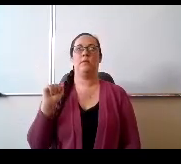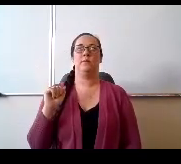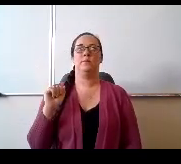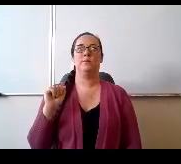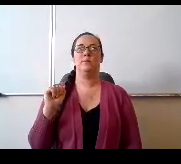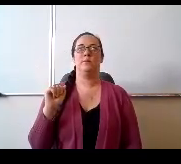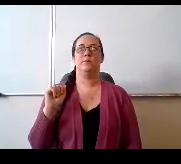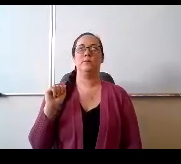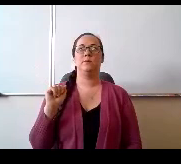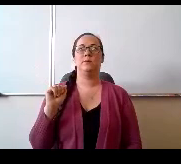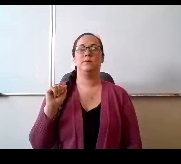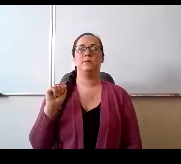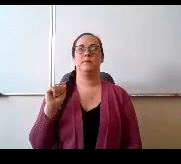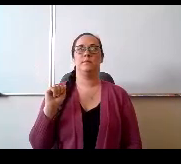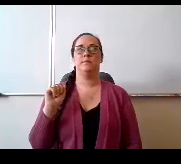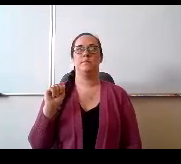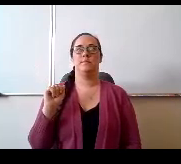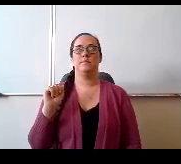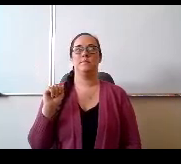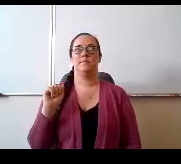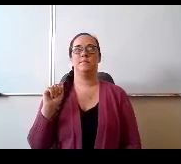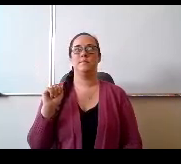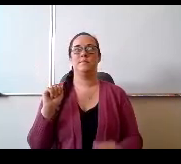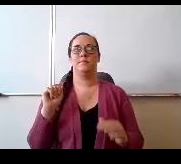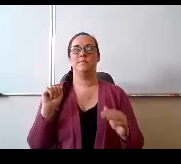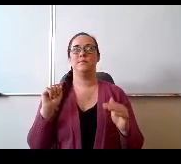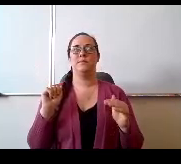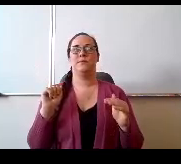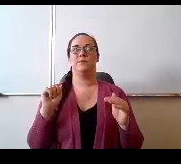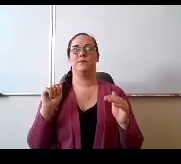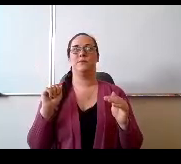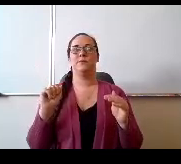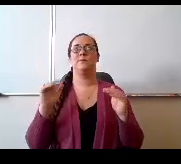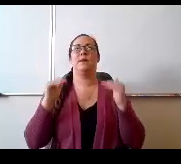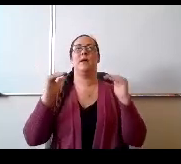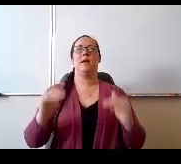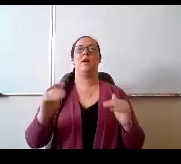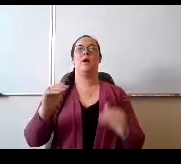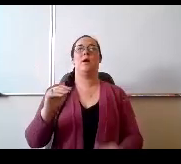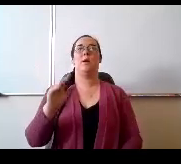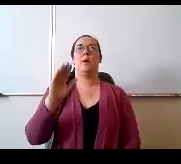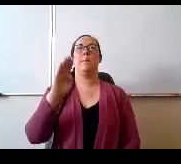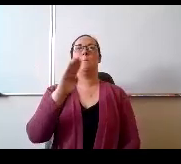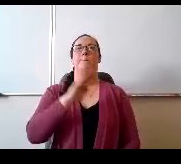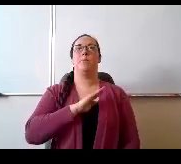schedule for 2122 and approval of the Board of Education regular meeting